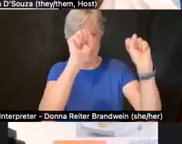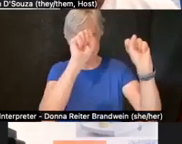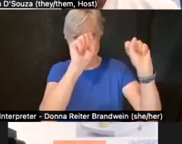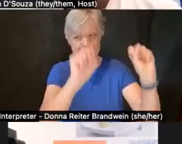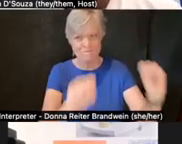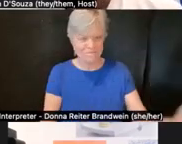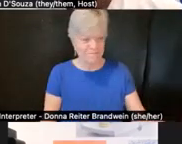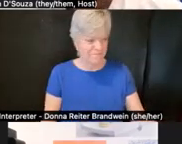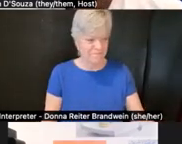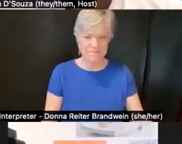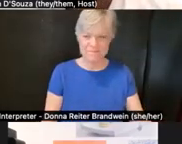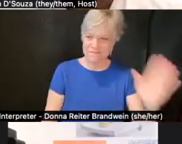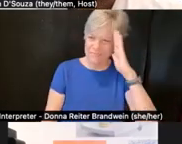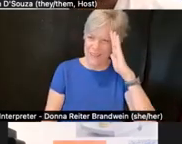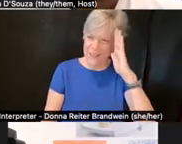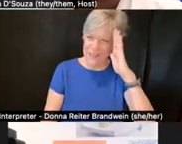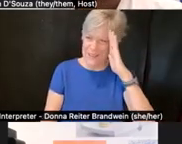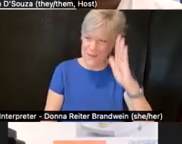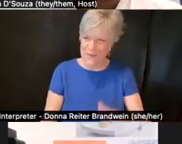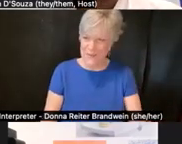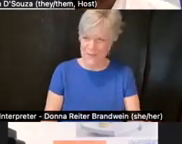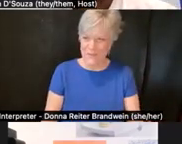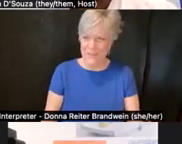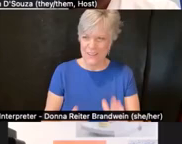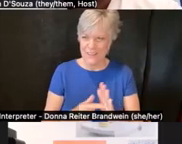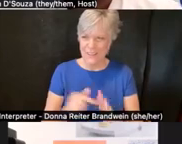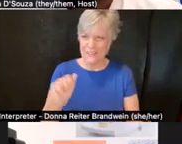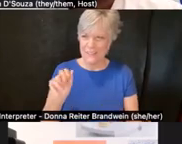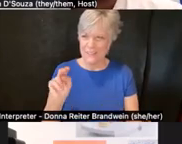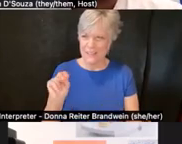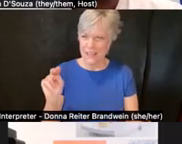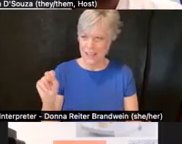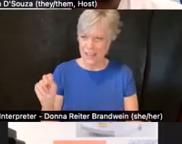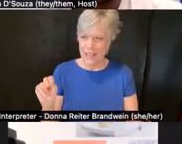Hello, everyone, again. This is Ann, and I couldn't agree more.